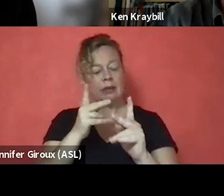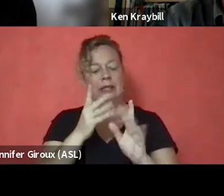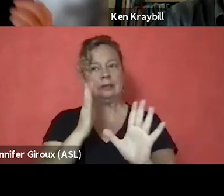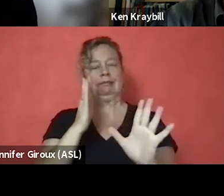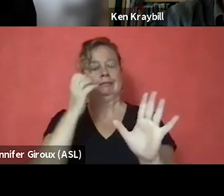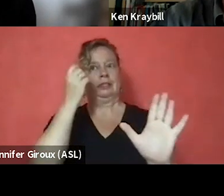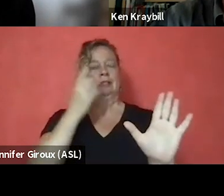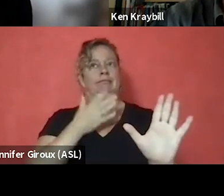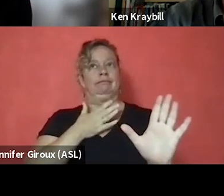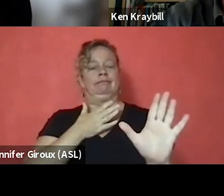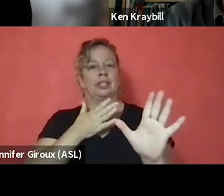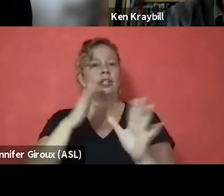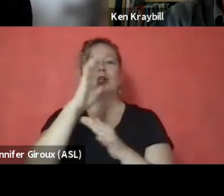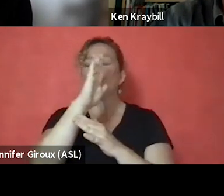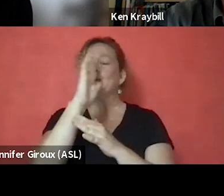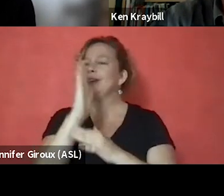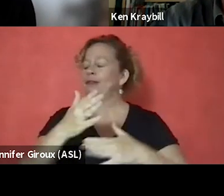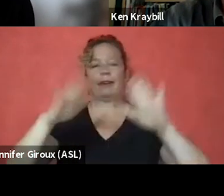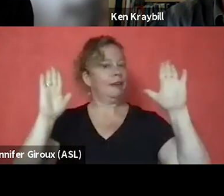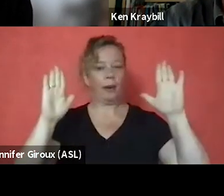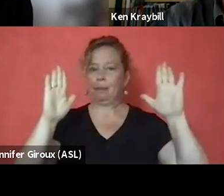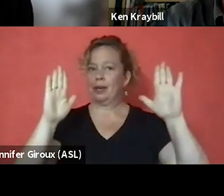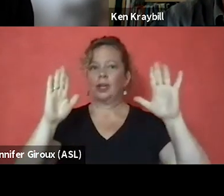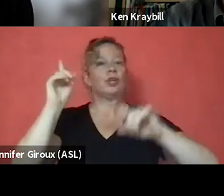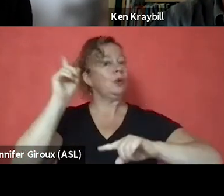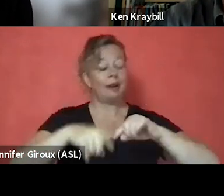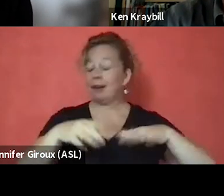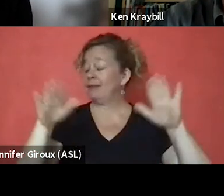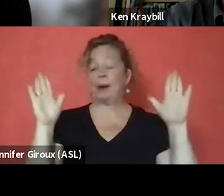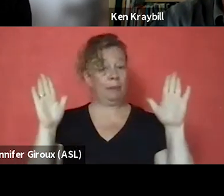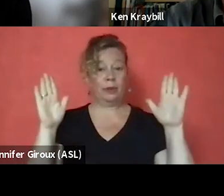you can never give up on anybody. You can't give up. You never know.